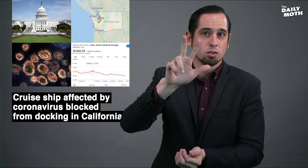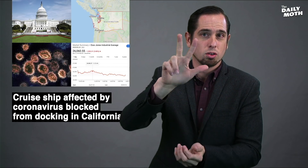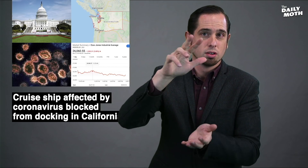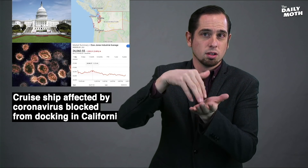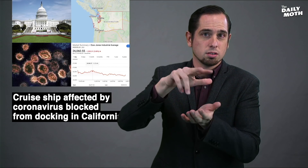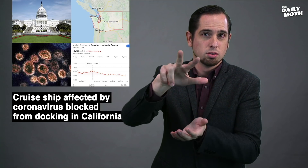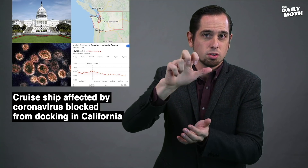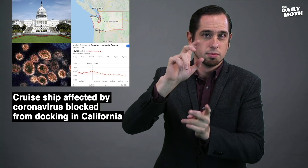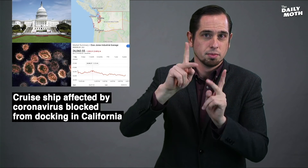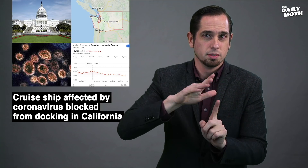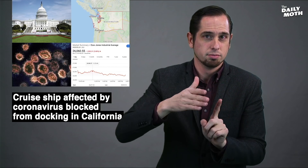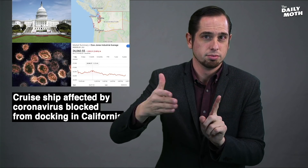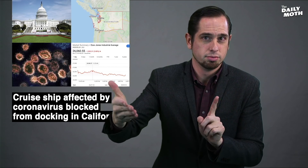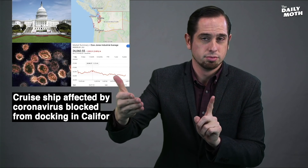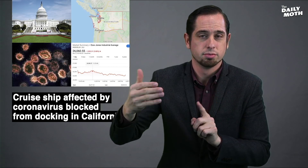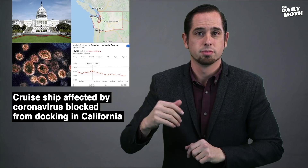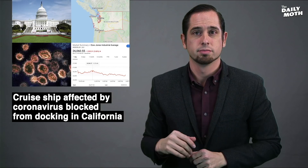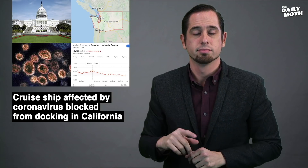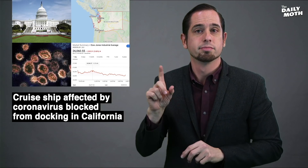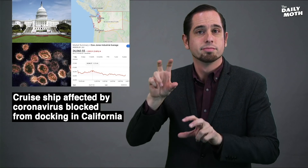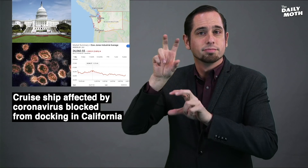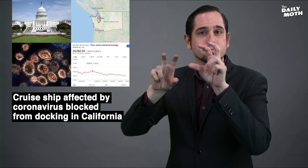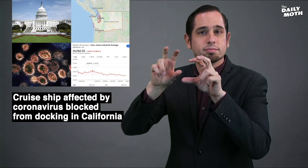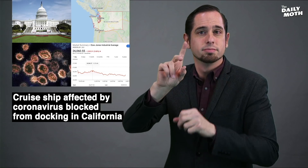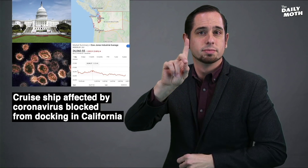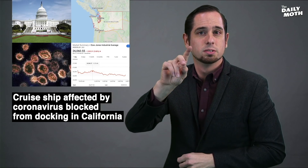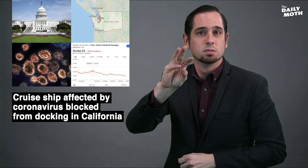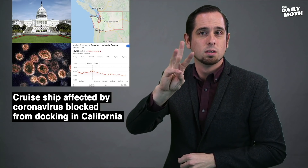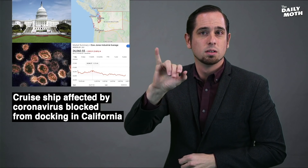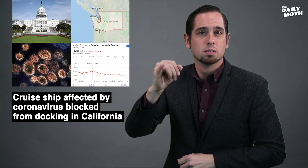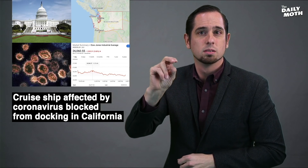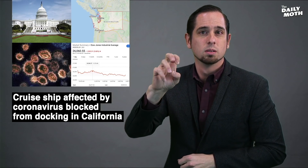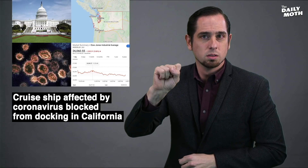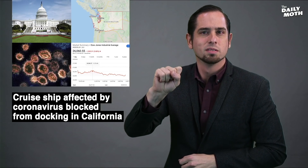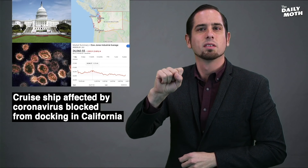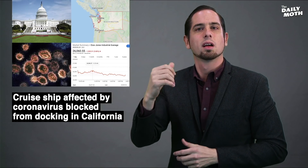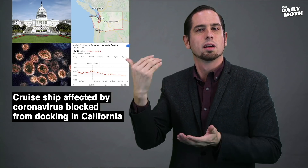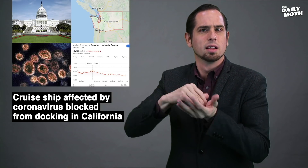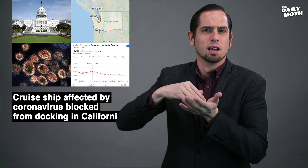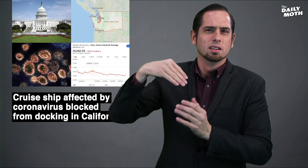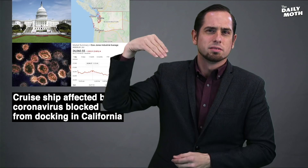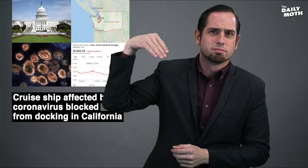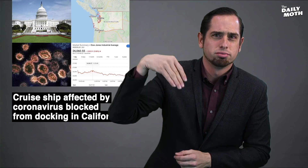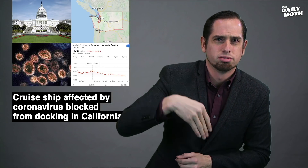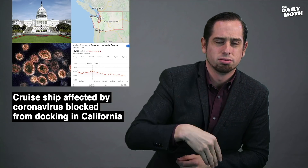3,300 deaths. The Dow Jones took another dive today,